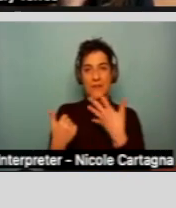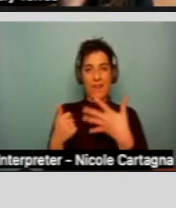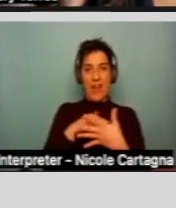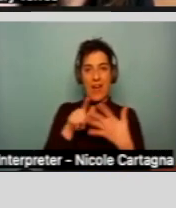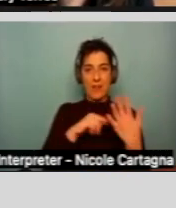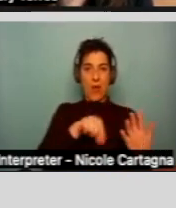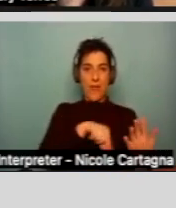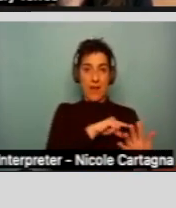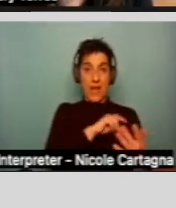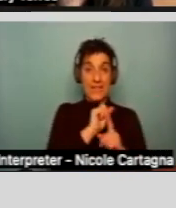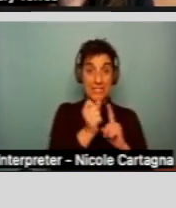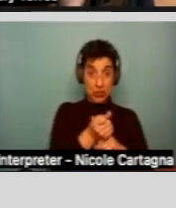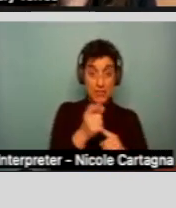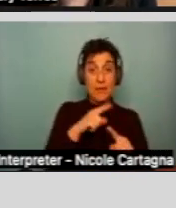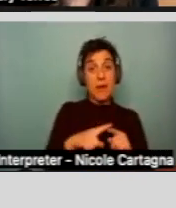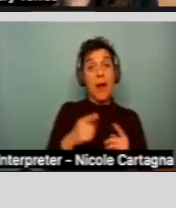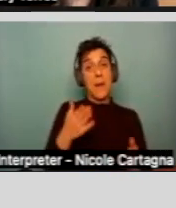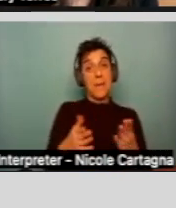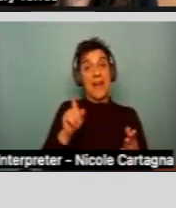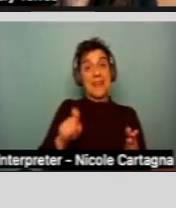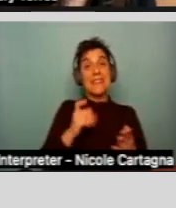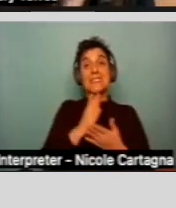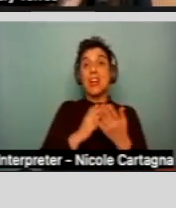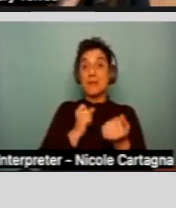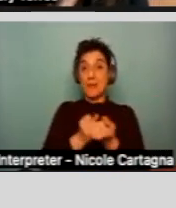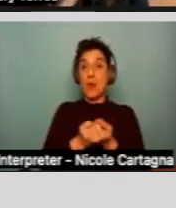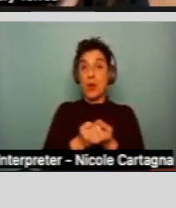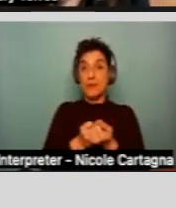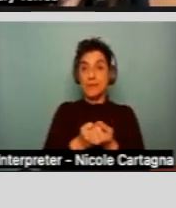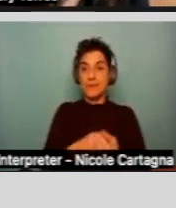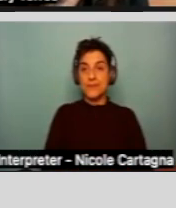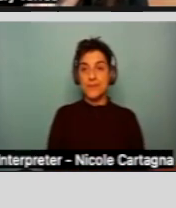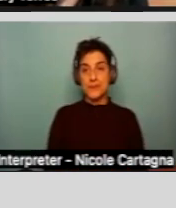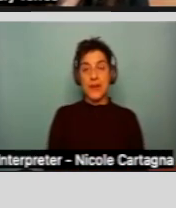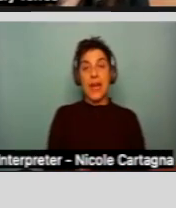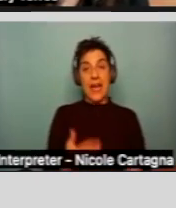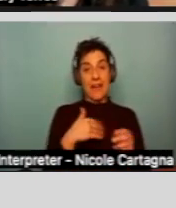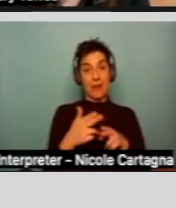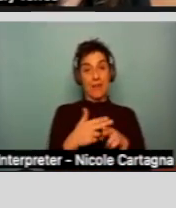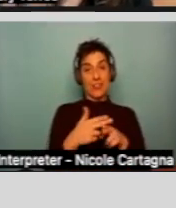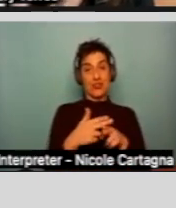But they might need some support, and so there's this provisional eligibility that might get